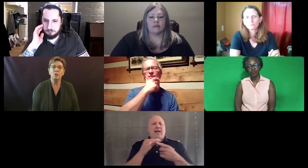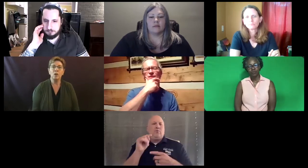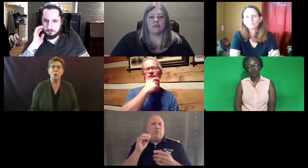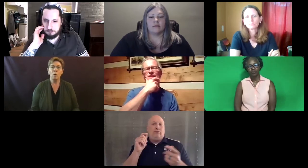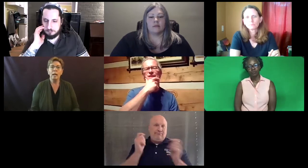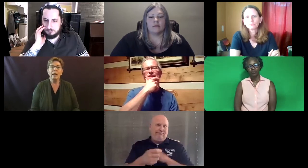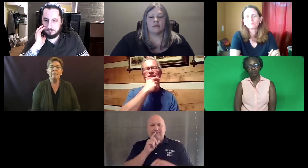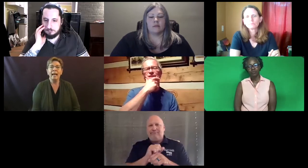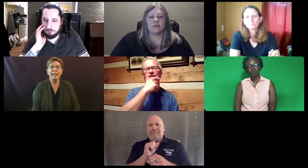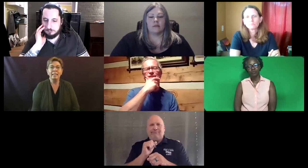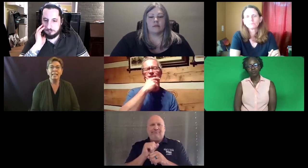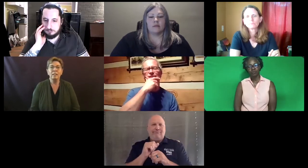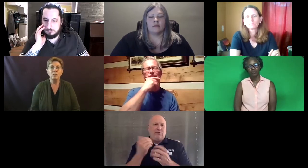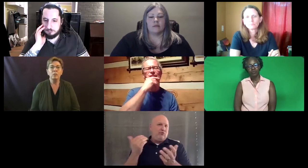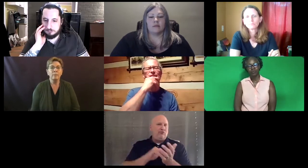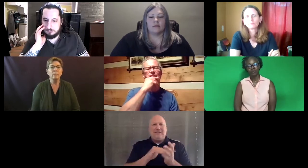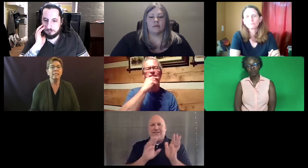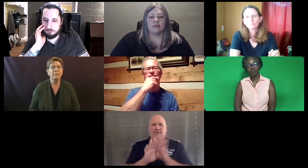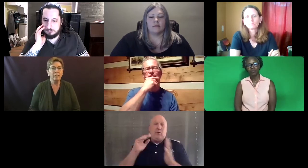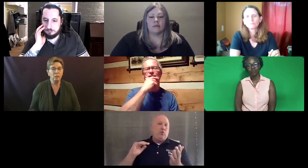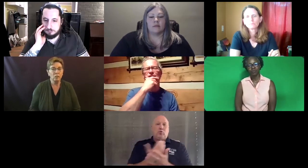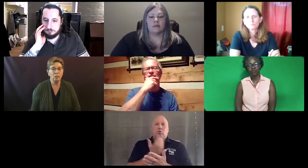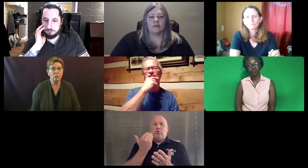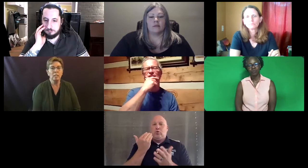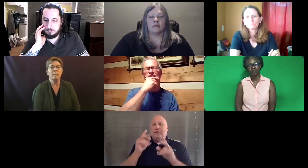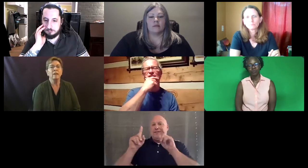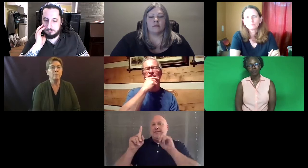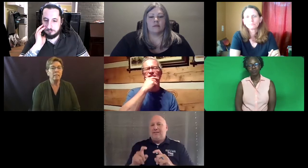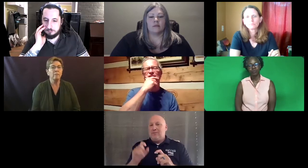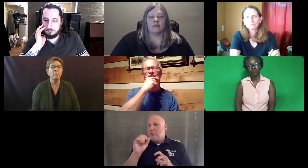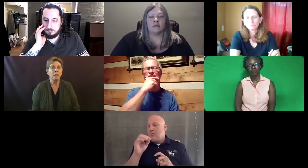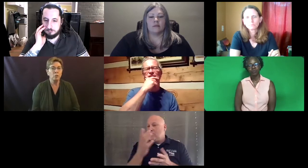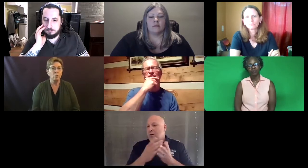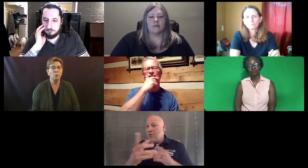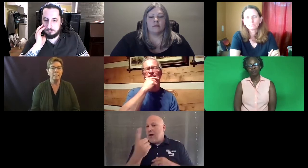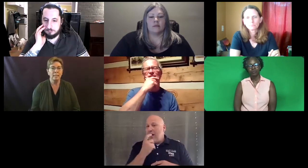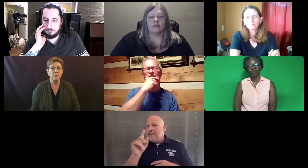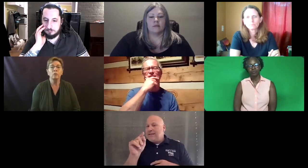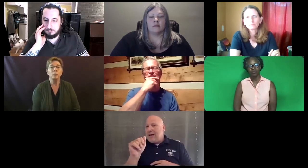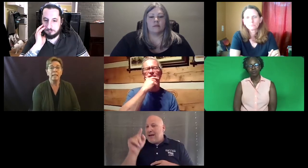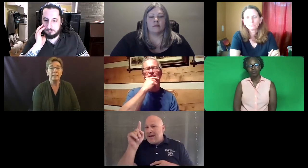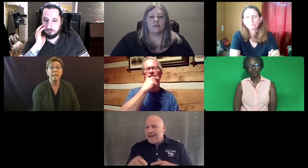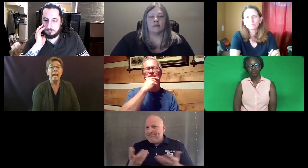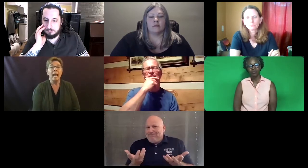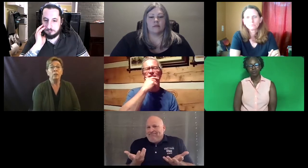So that has led so some significant changes in development of a brand-new assessment or test.